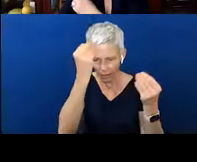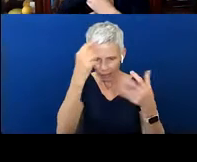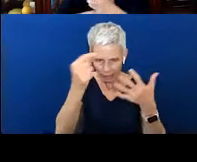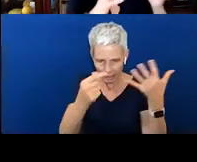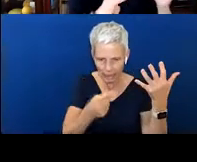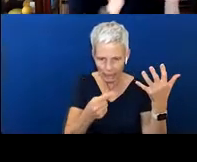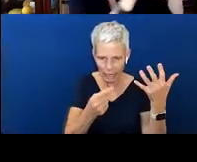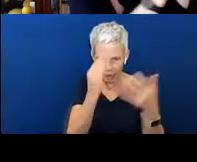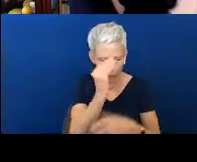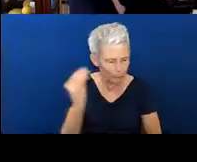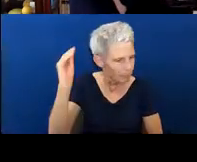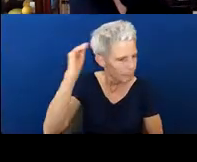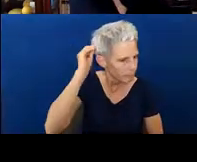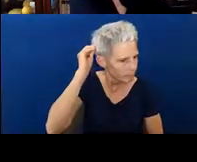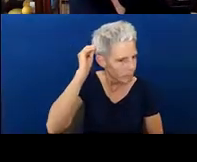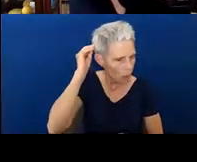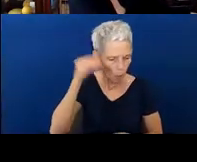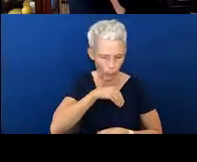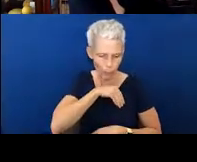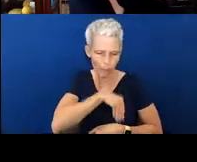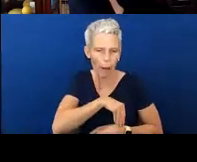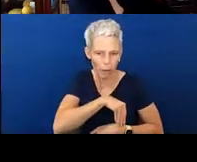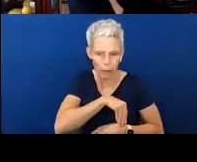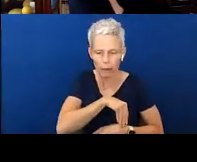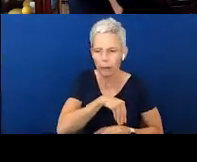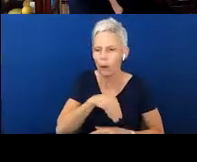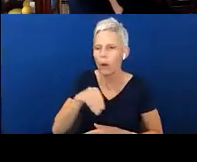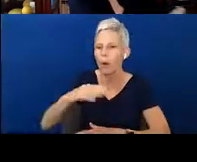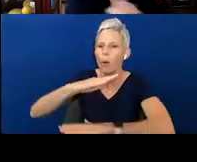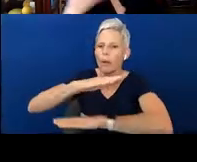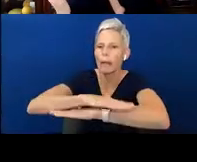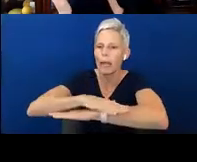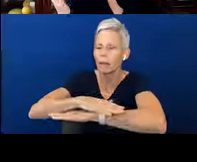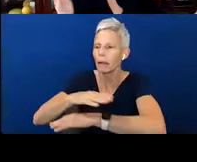we put it in a pile on our desk and we go, “Oh, I gotta come back to that.” And then life happens